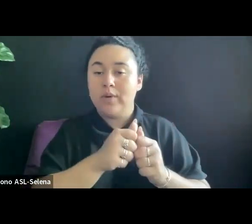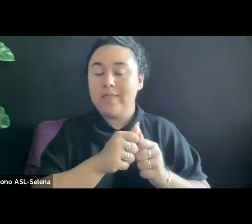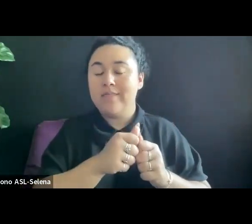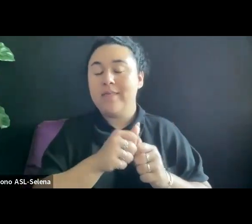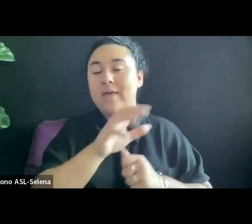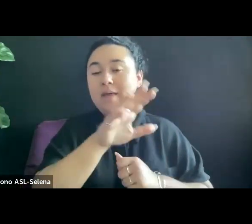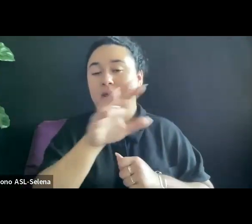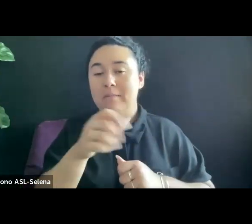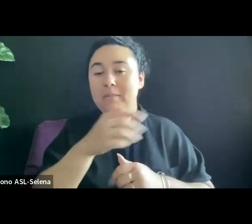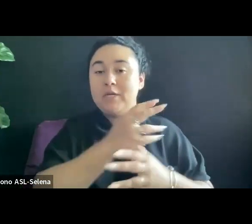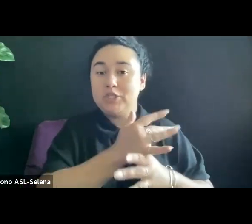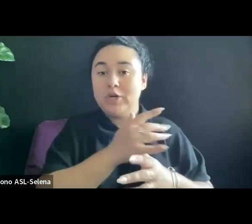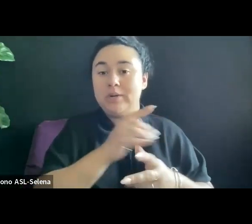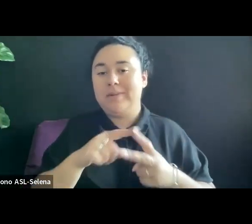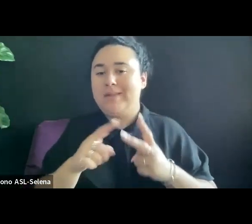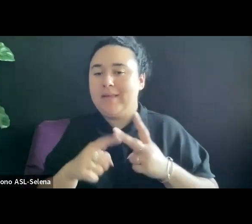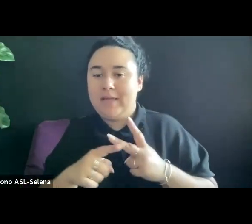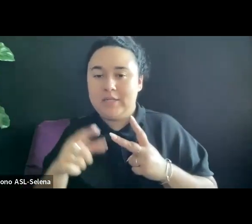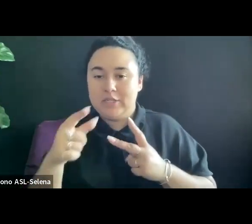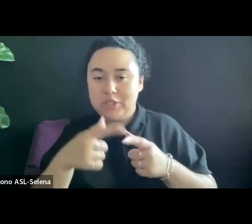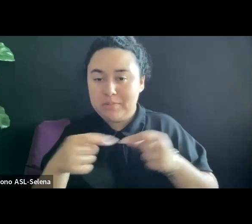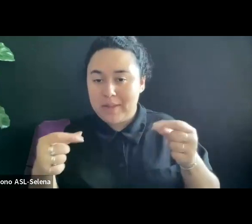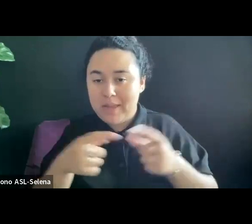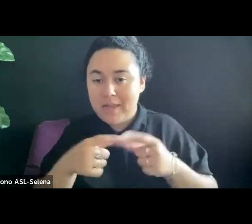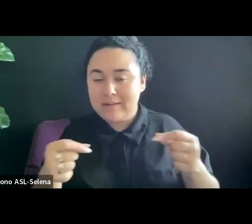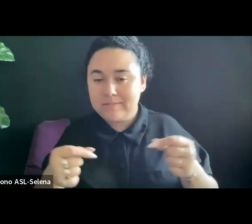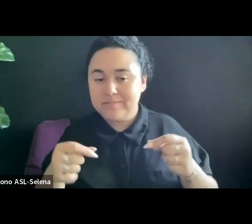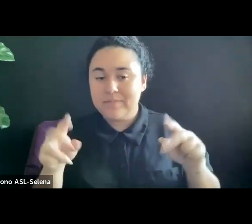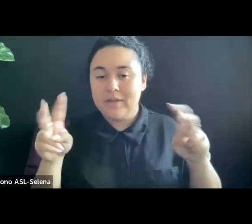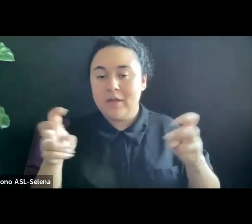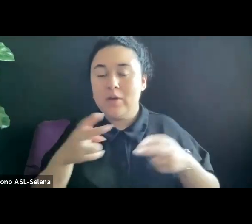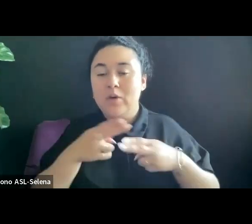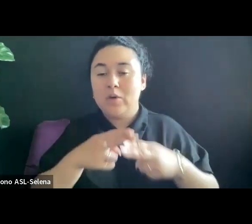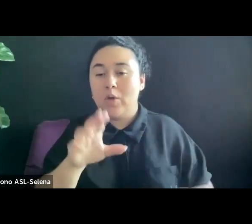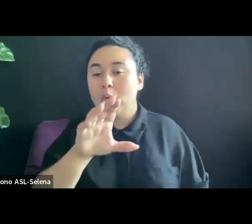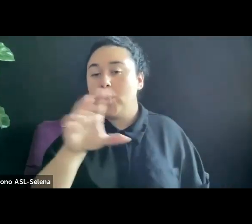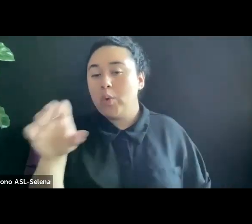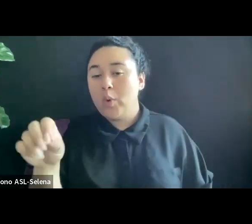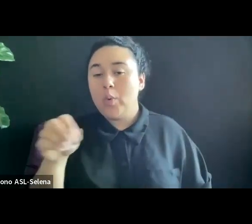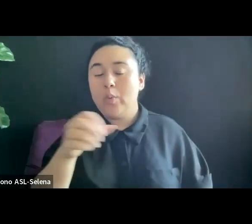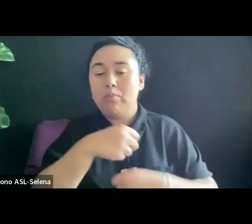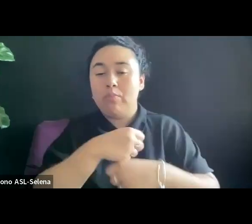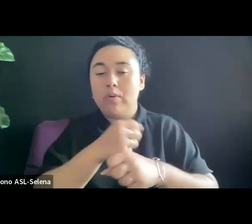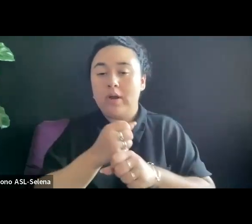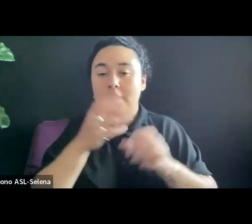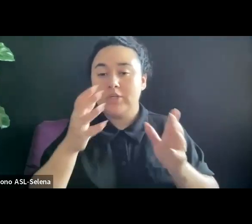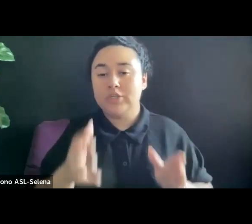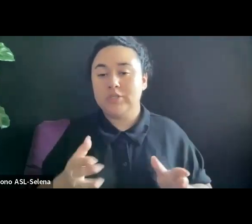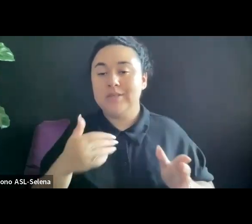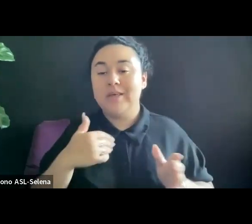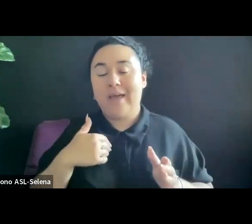THESE TYPE OF COPRODUCTIONS ARE FACILITATED BY MANY COUNTRIES THAT HAVE COPRODUCTION TREATIES THAT